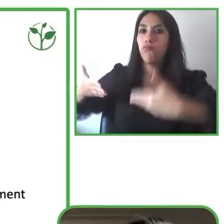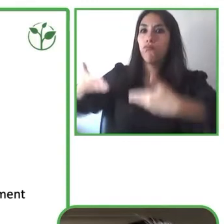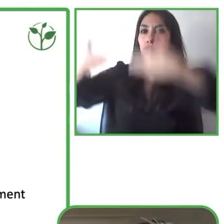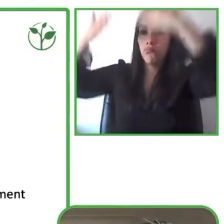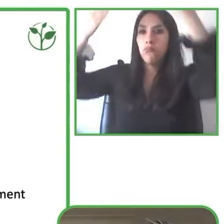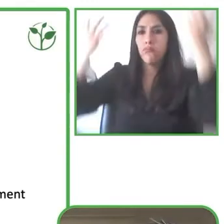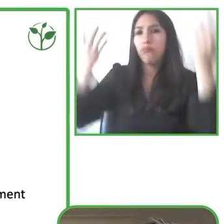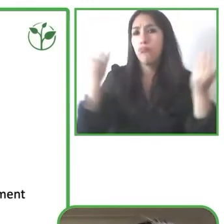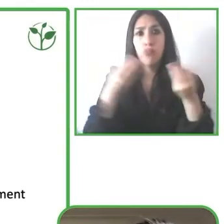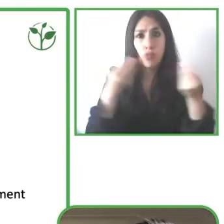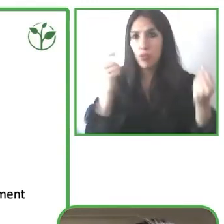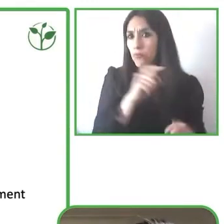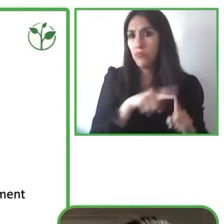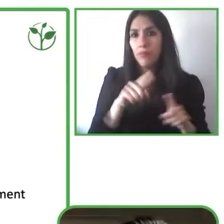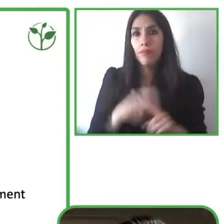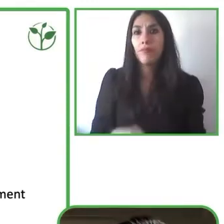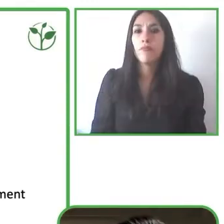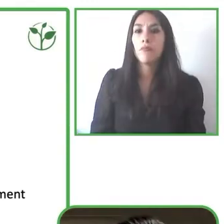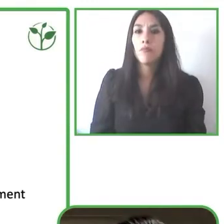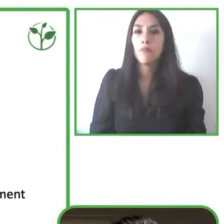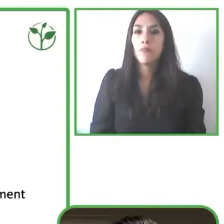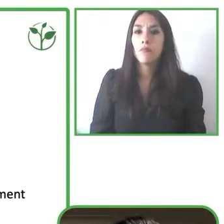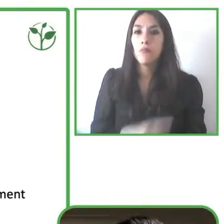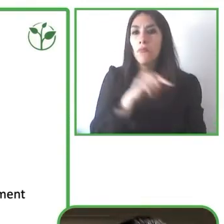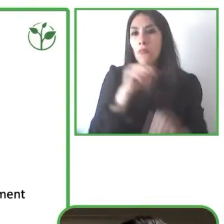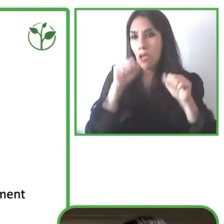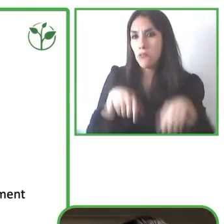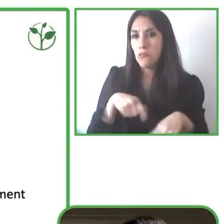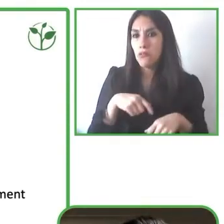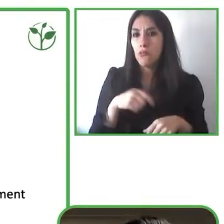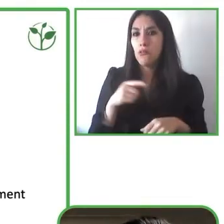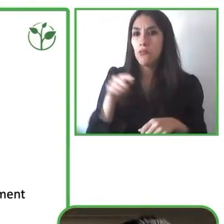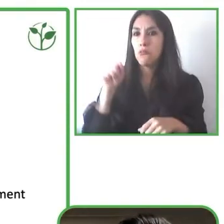things the latest or newest feature that will be released soon is also an